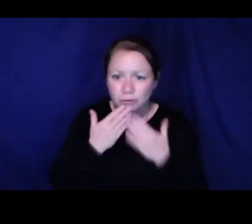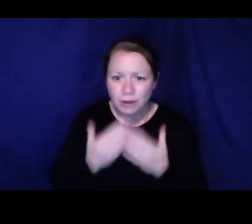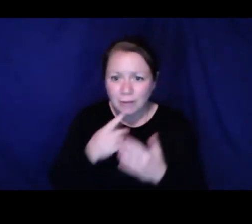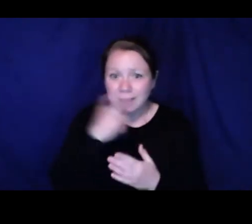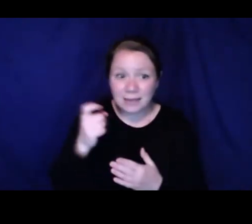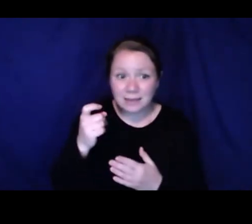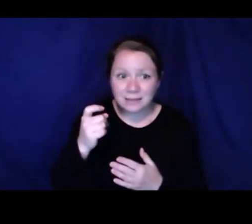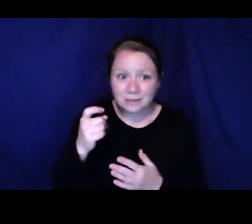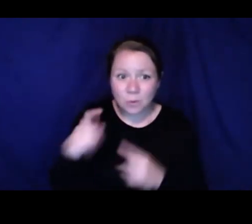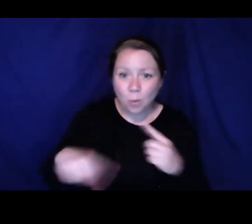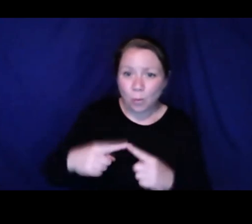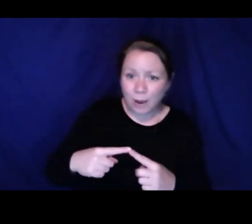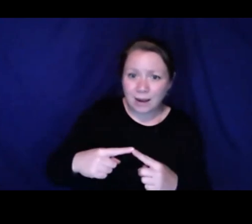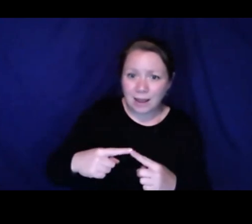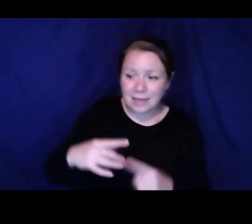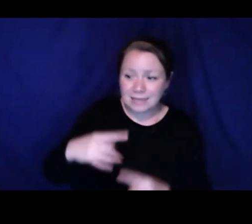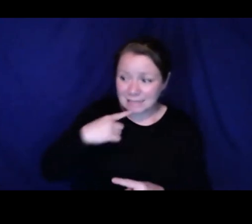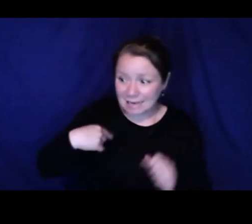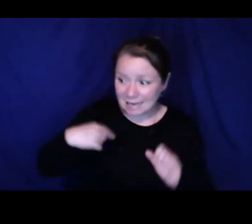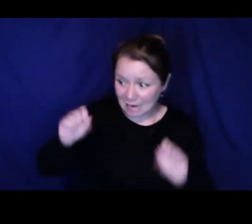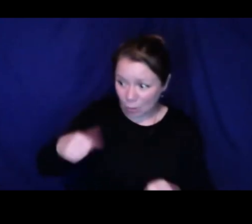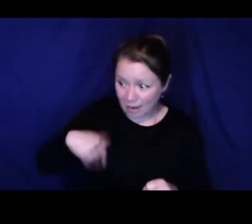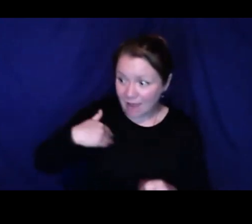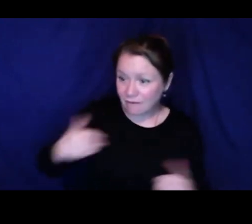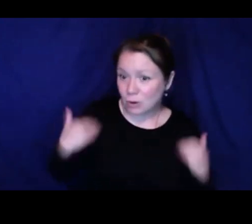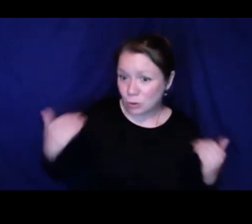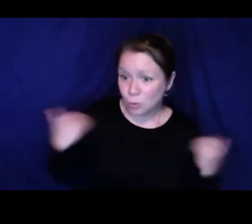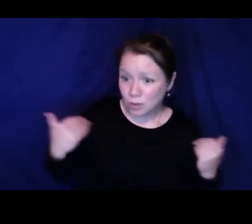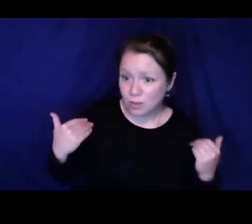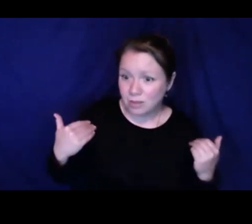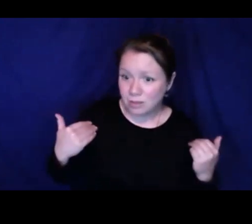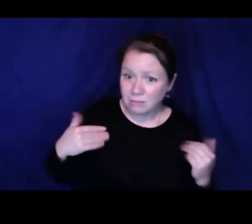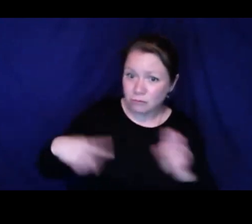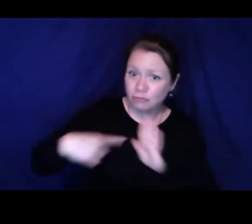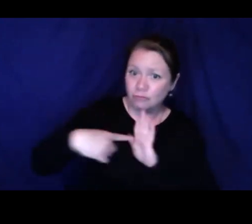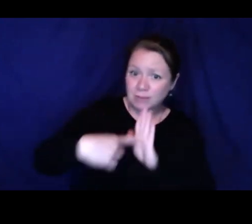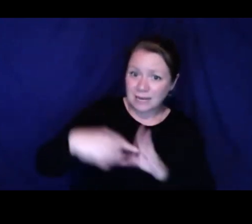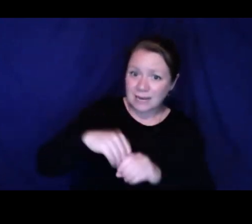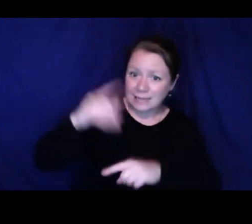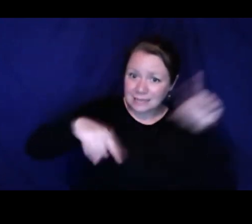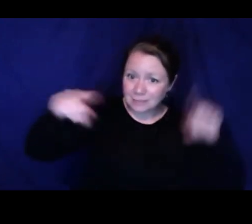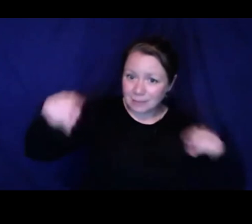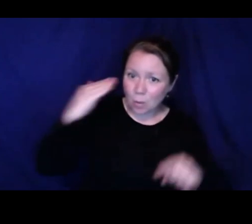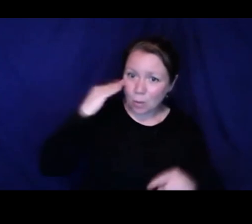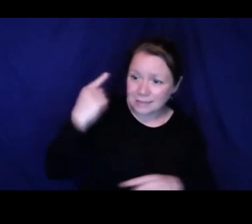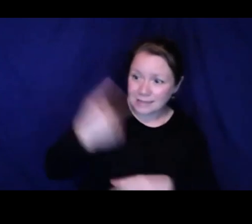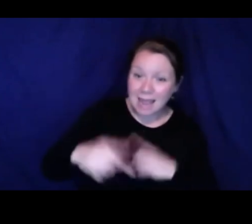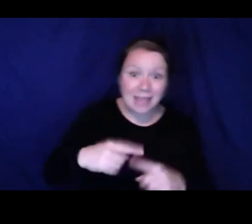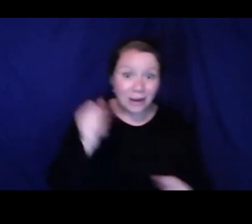Panelists woo helped make this happen today. I am particularly so grateful because the day I talk about can